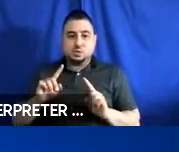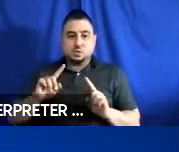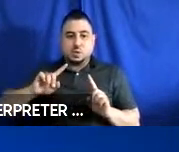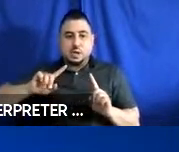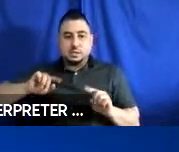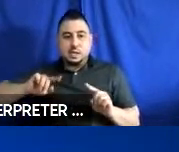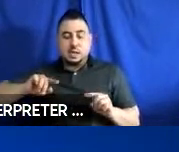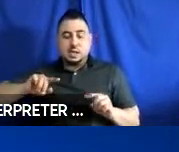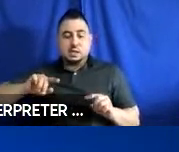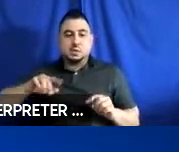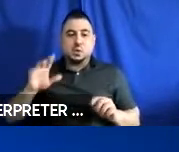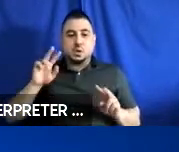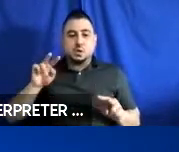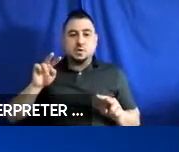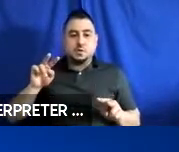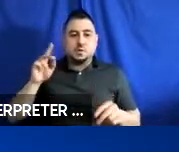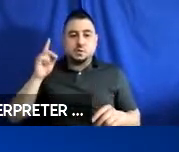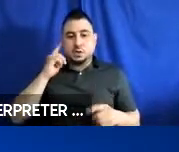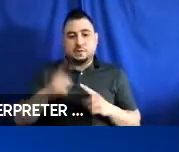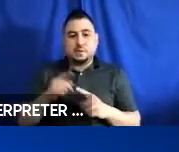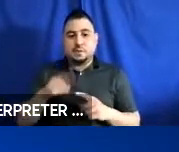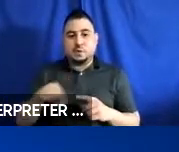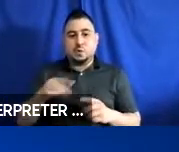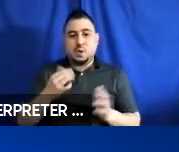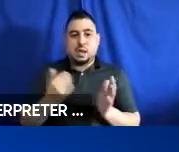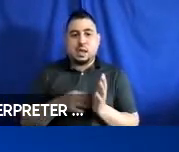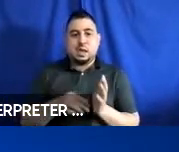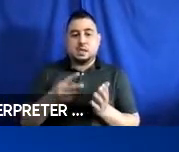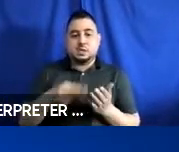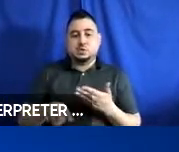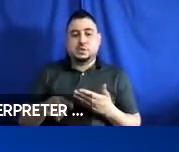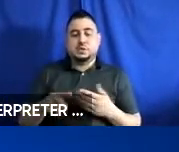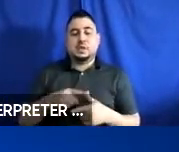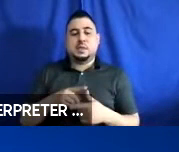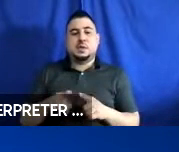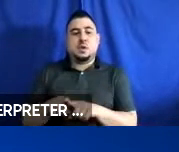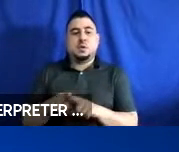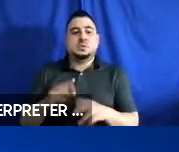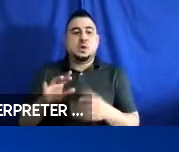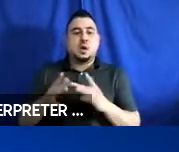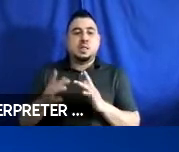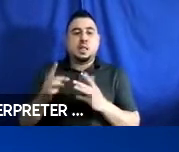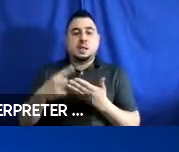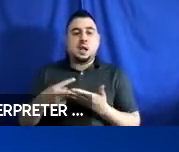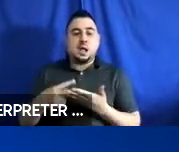are looking forward to hearing from you again in two weeks, and also on our online dialogue.